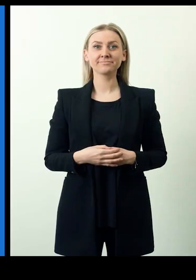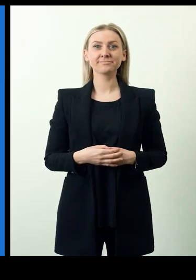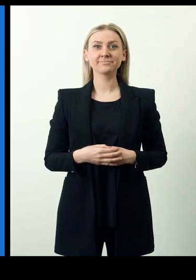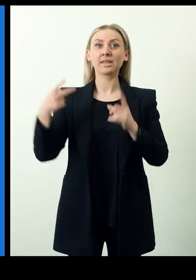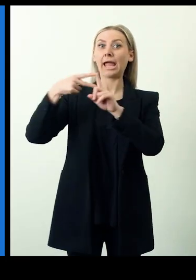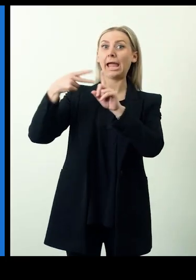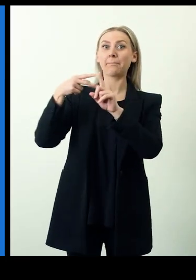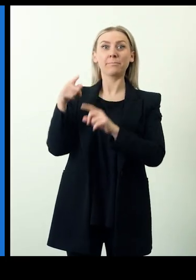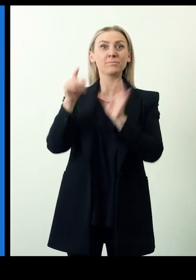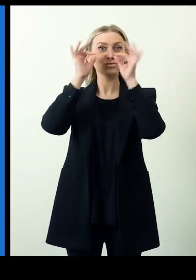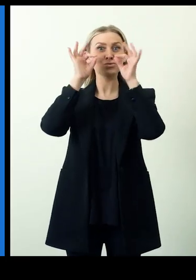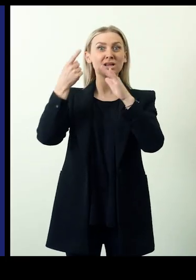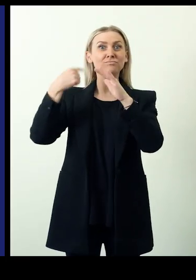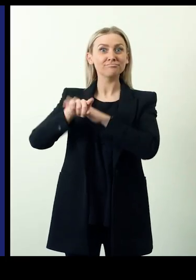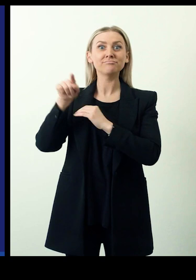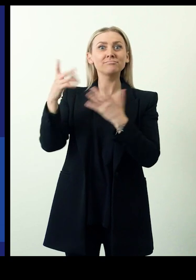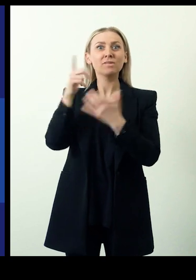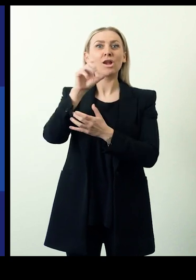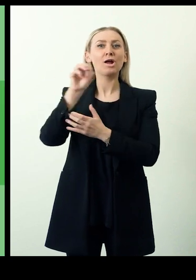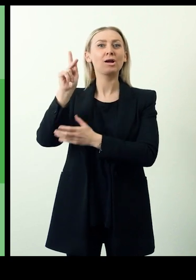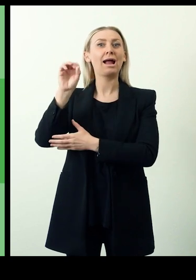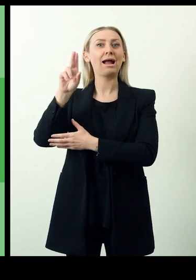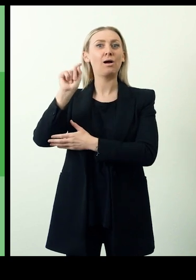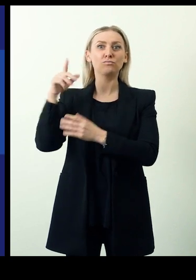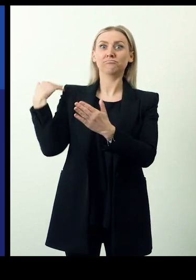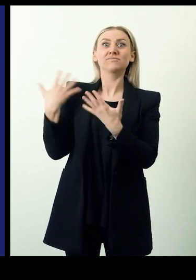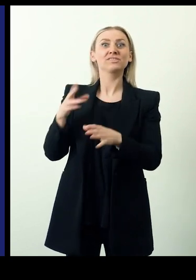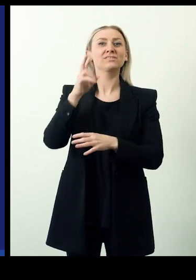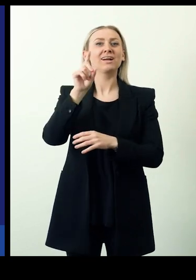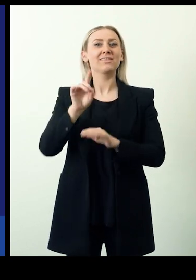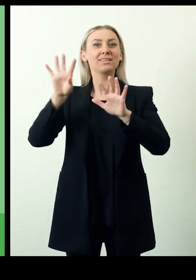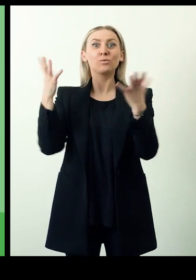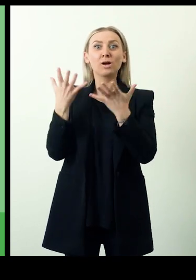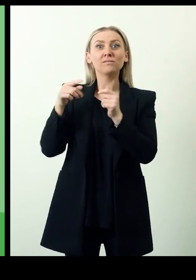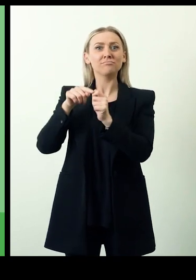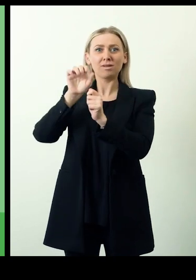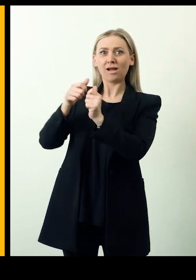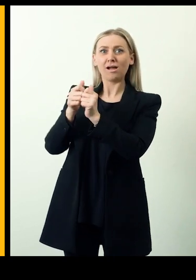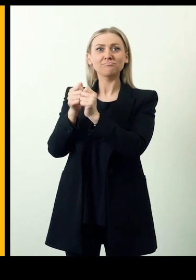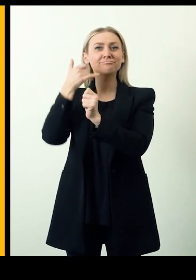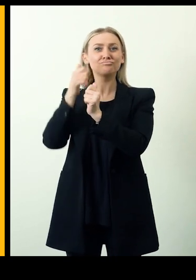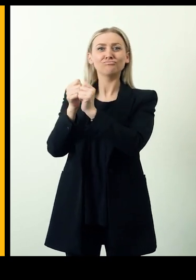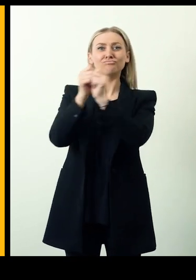Google introduced the app Lookout in 2019. Smartphone photos generate a text or a voice message description of objects,